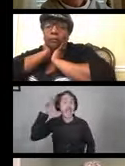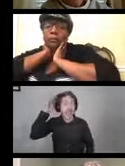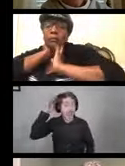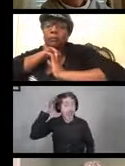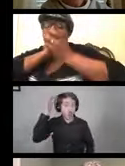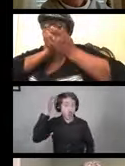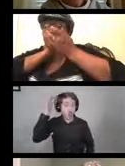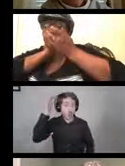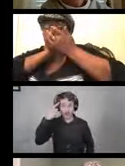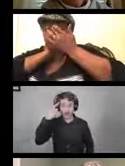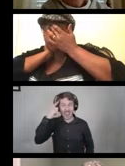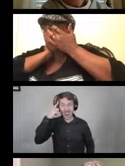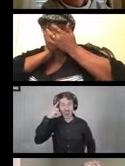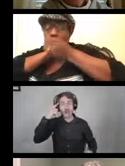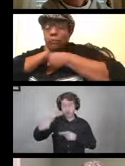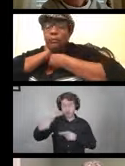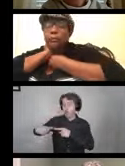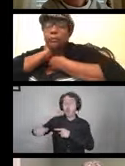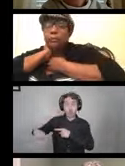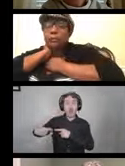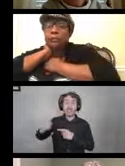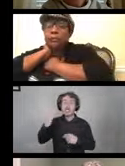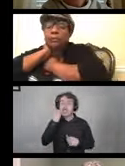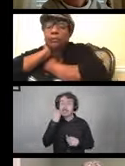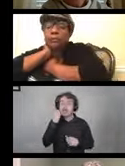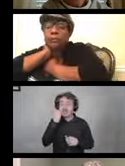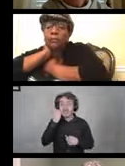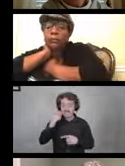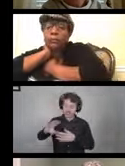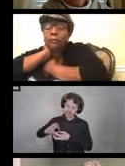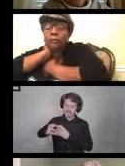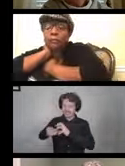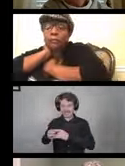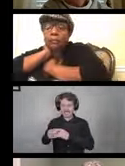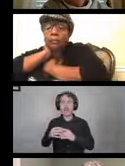So think about using tweezers or a pick.